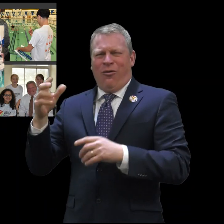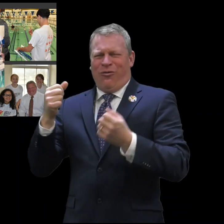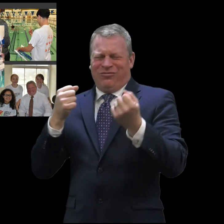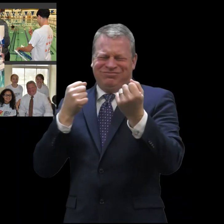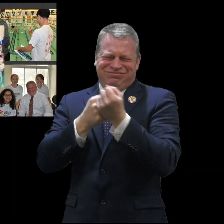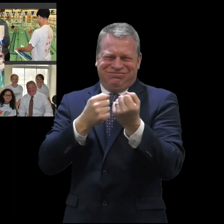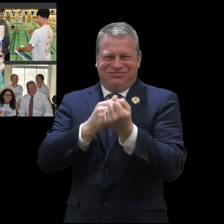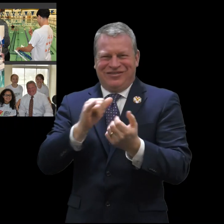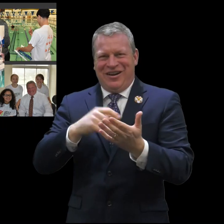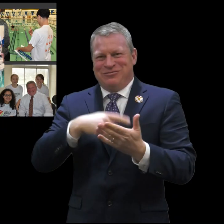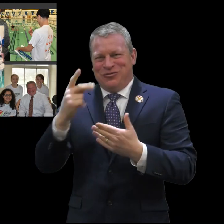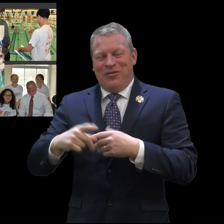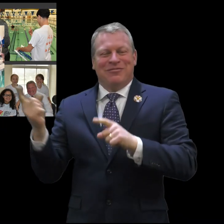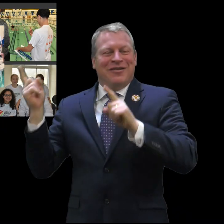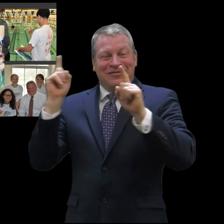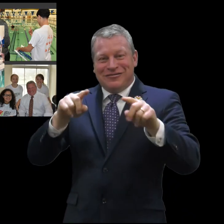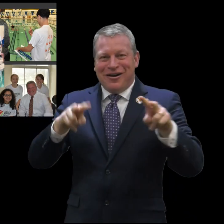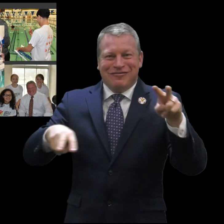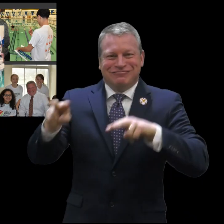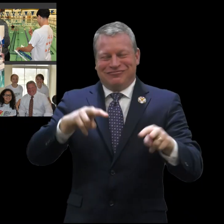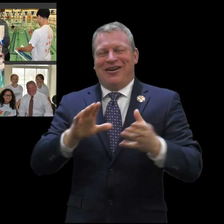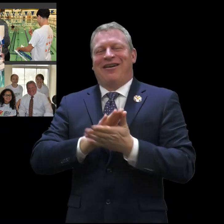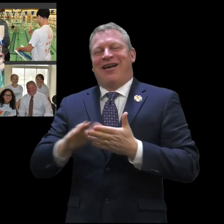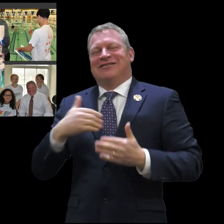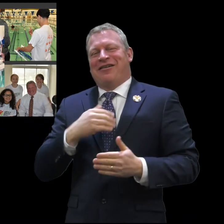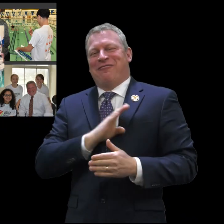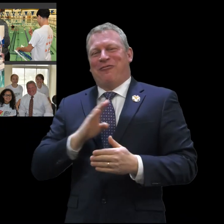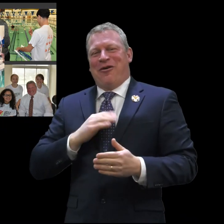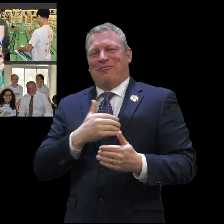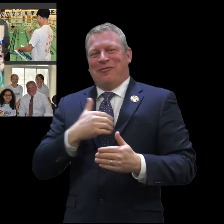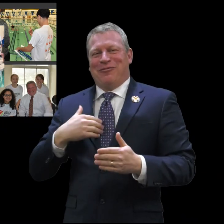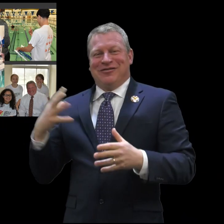himself is from Puerto Rico he's been extremely supportive of the program and